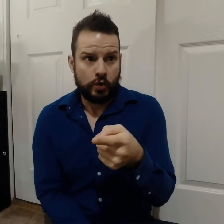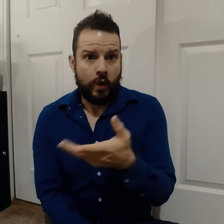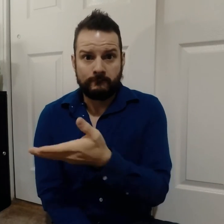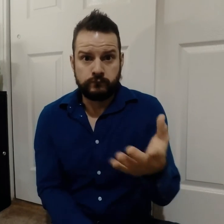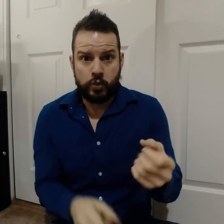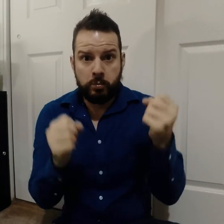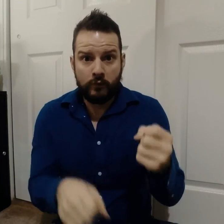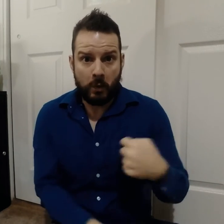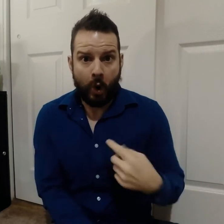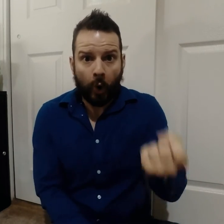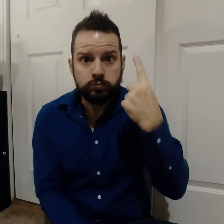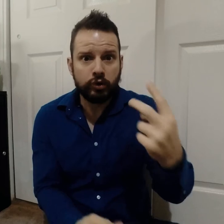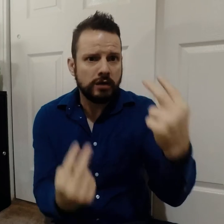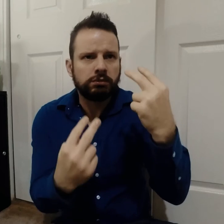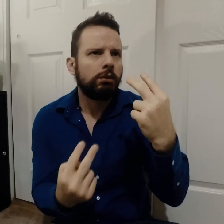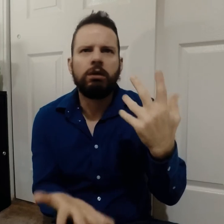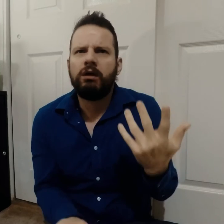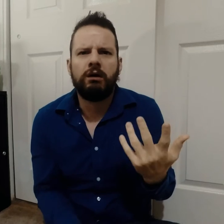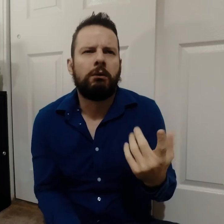Would you understand me?